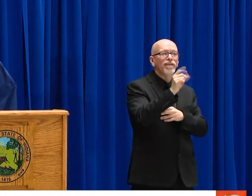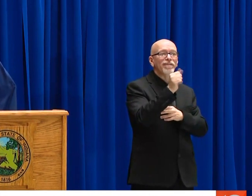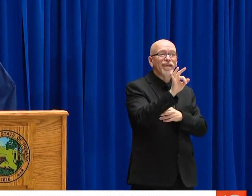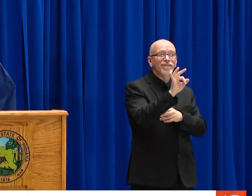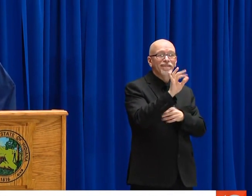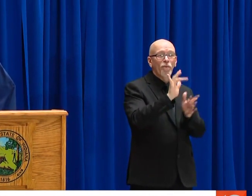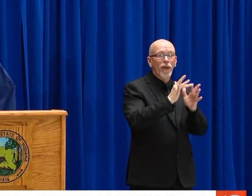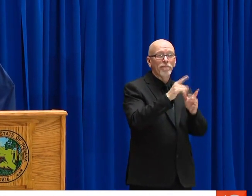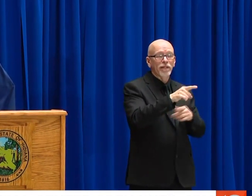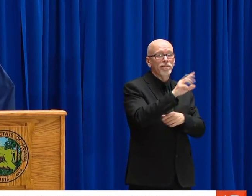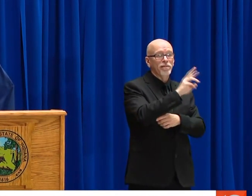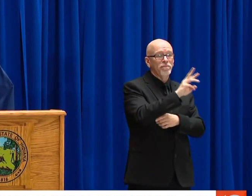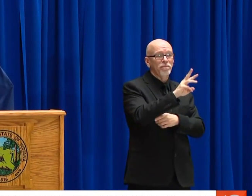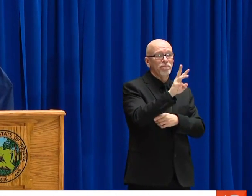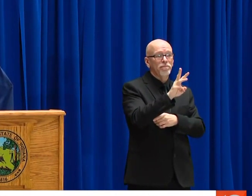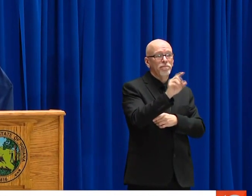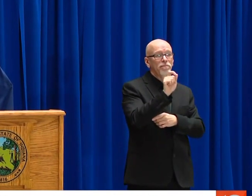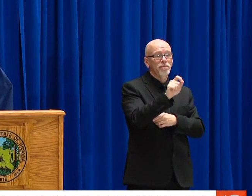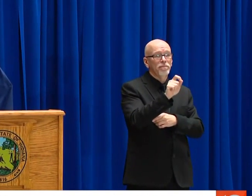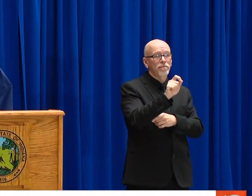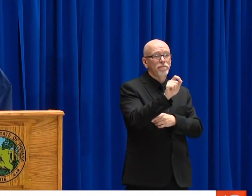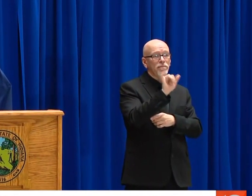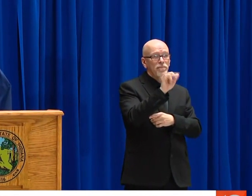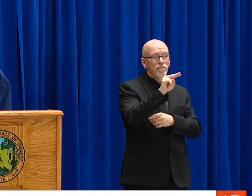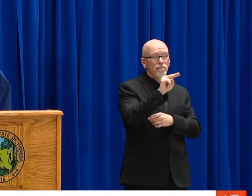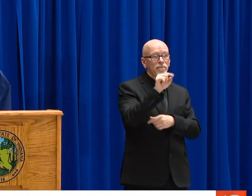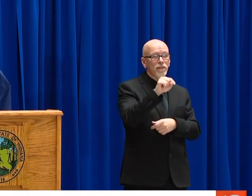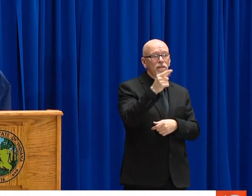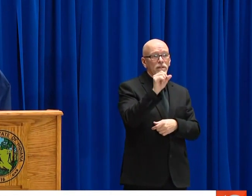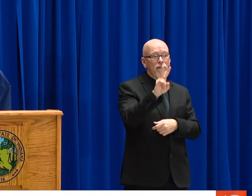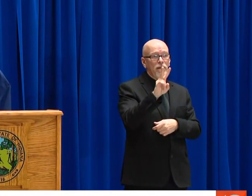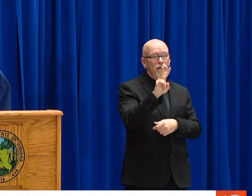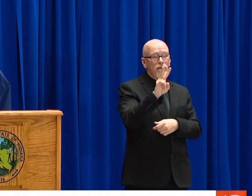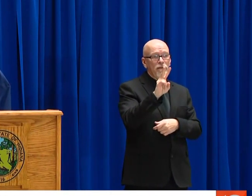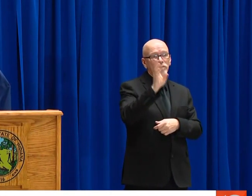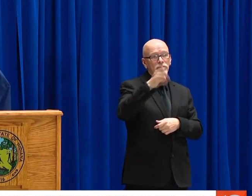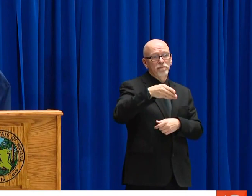ESSENTIAL. ADDITIONAL INFORMATION IS